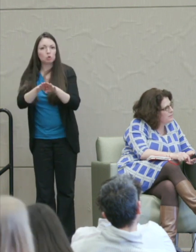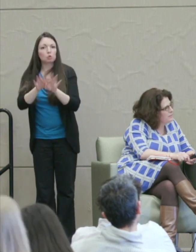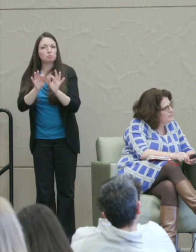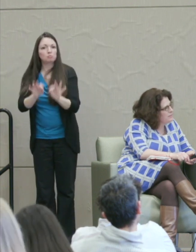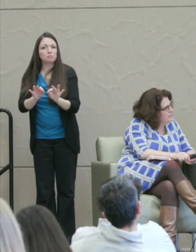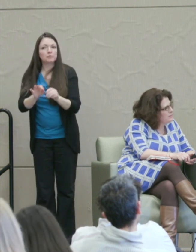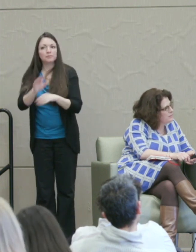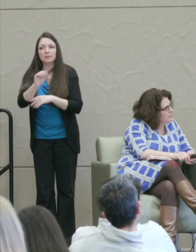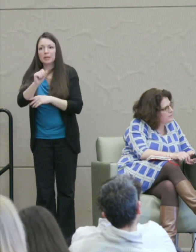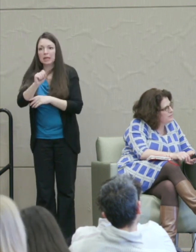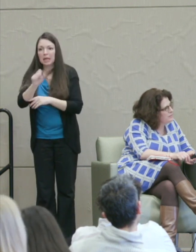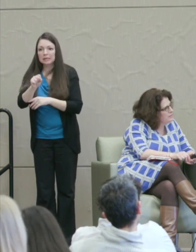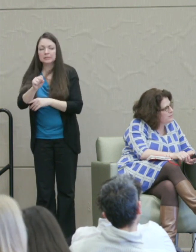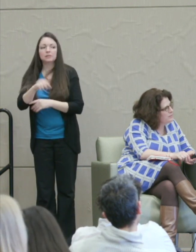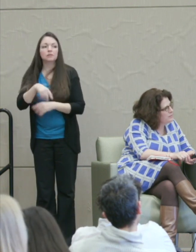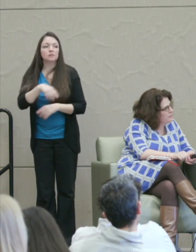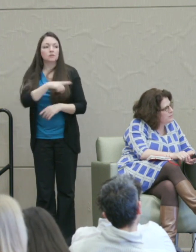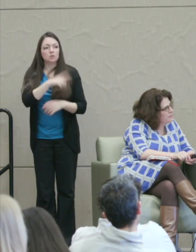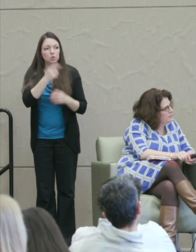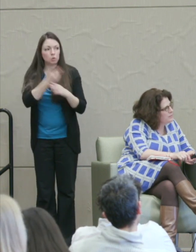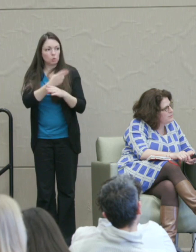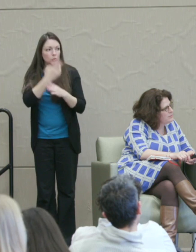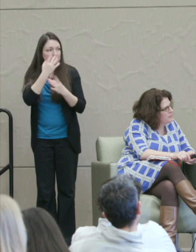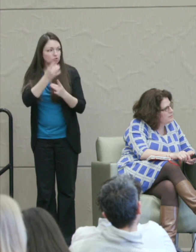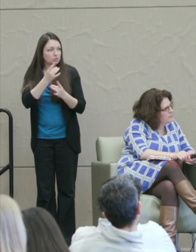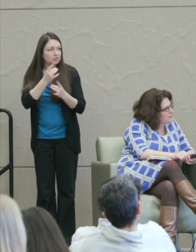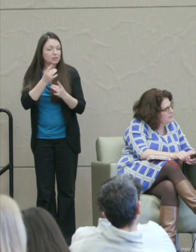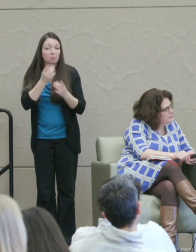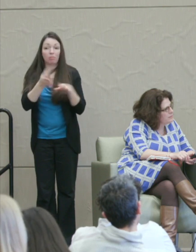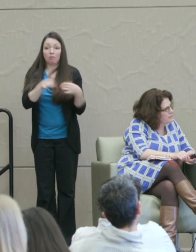I mean you use an interesting phrase a couple of times bringing the dead back to life.